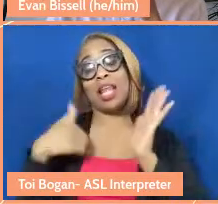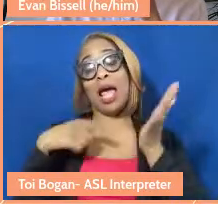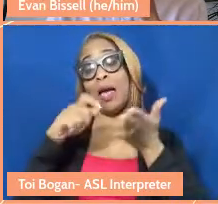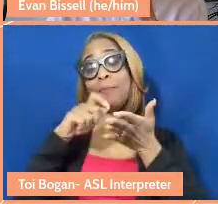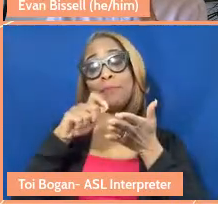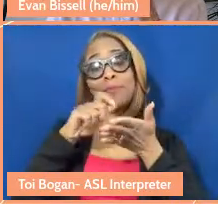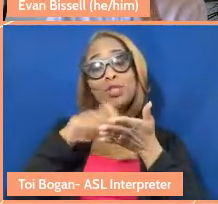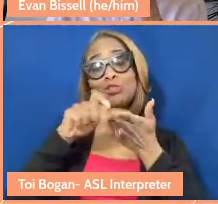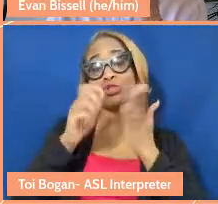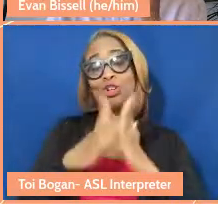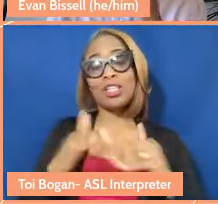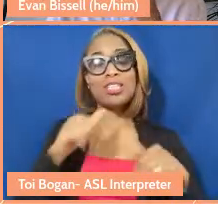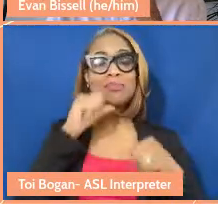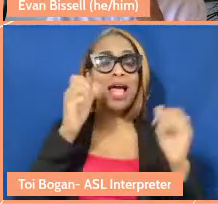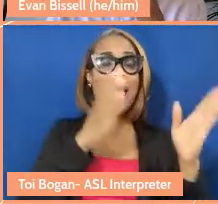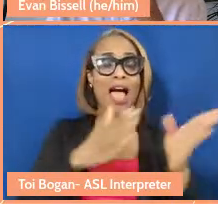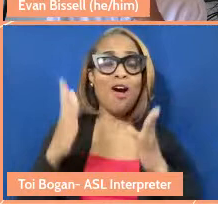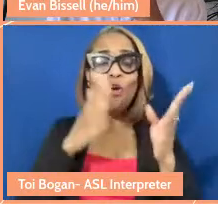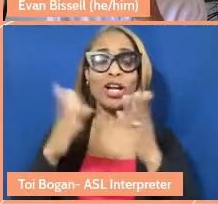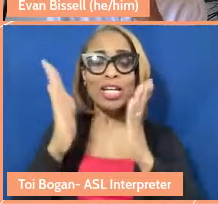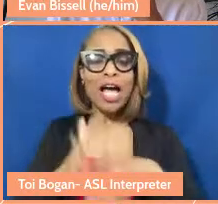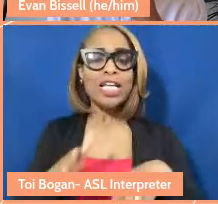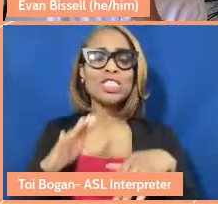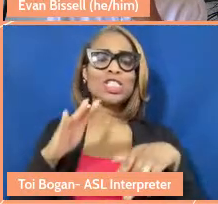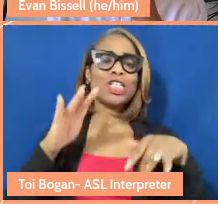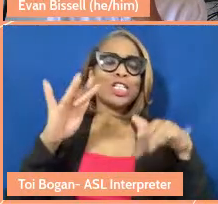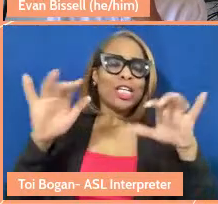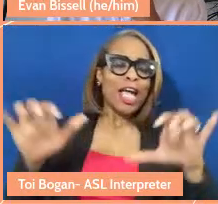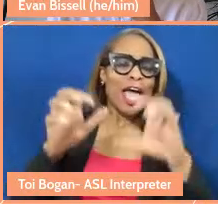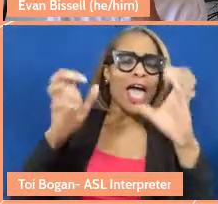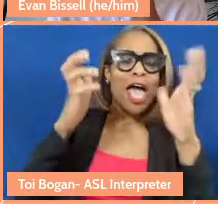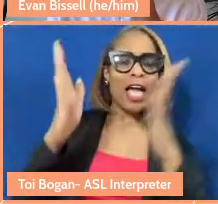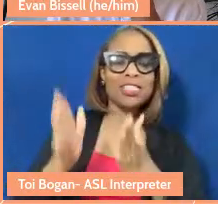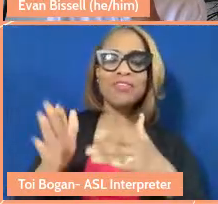organizer, I'm not an activist. For me, where I go with these things is like what are the stories